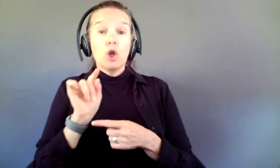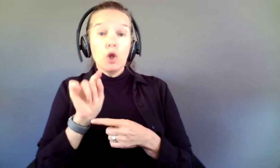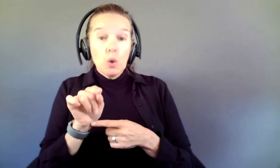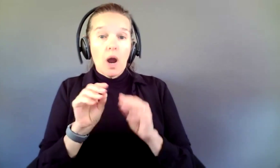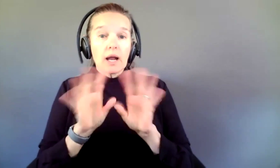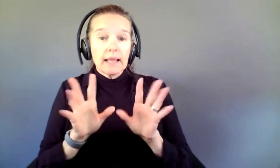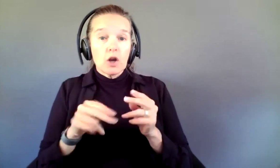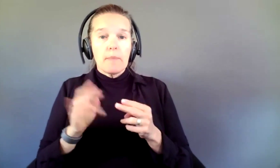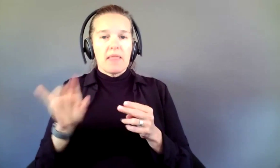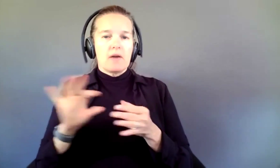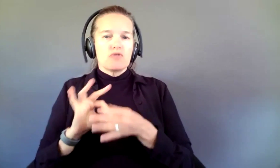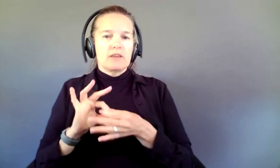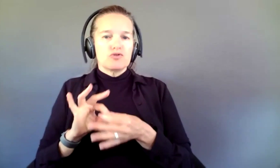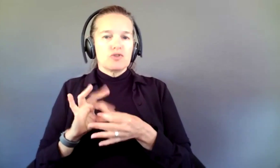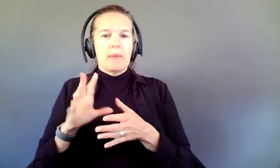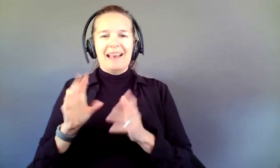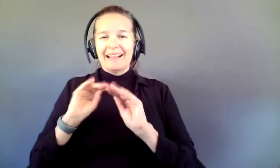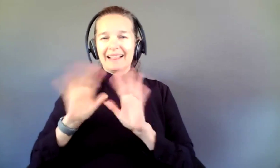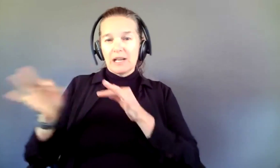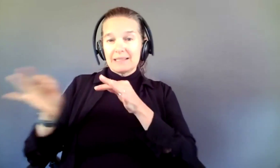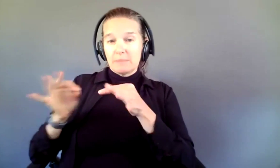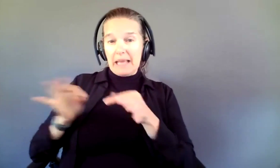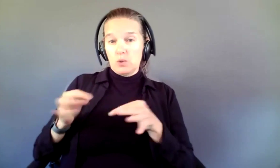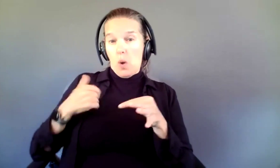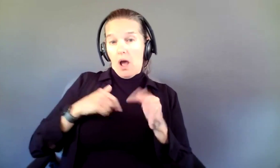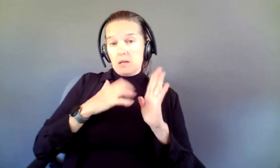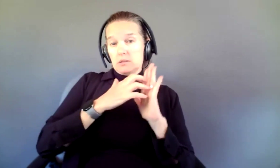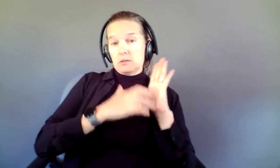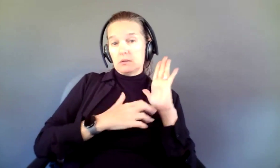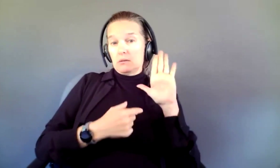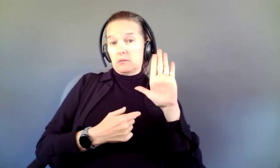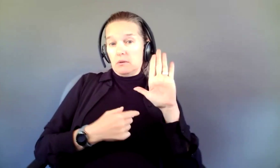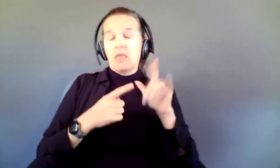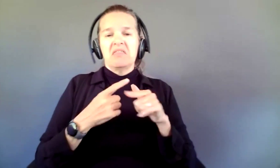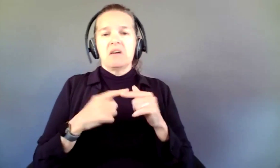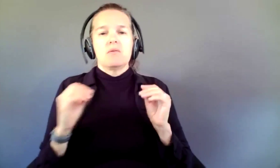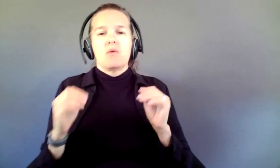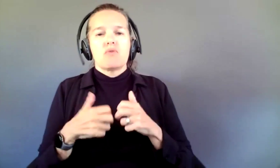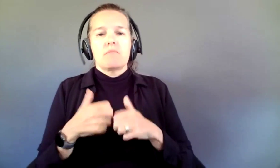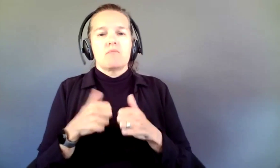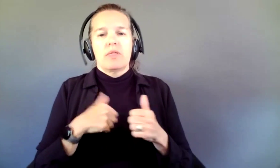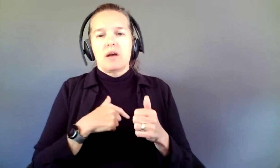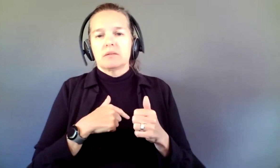relationship and clearly explain it to us, it will not present a problem for us. I will say